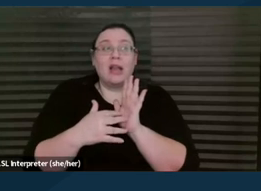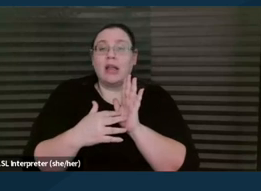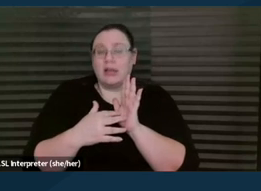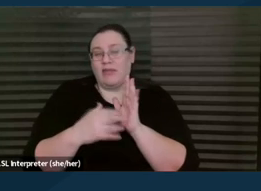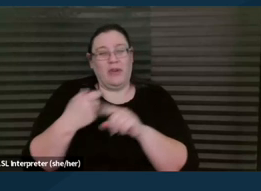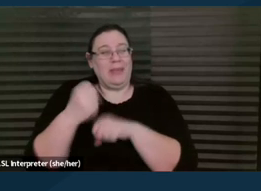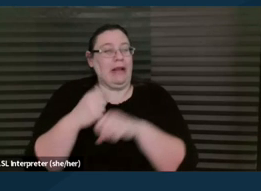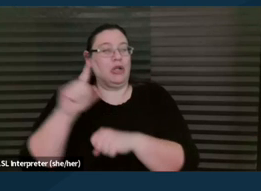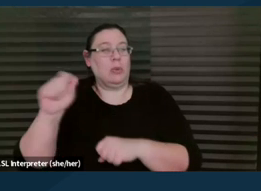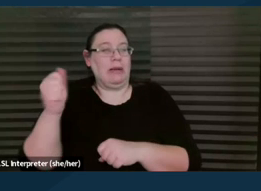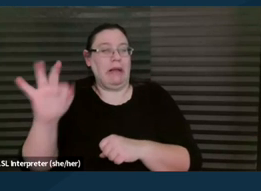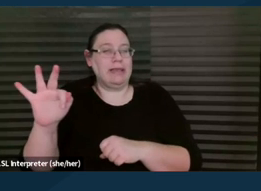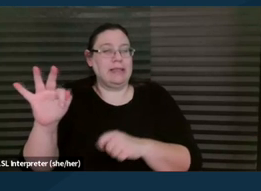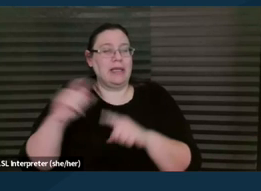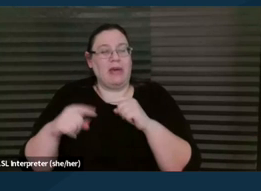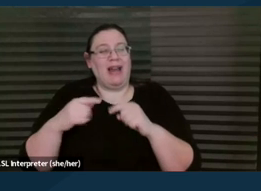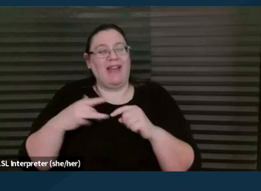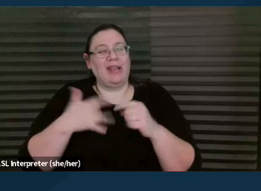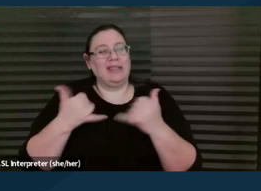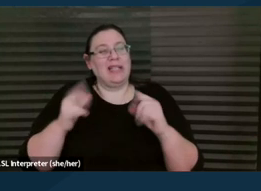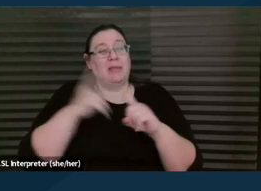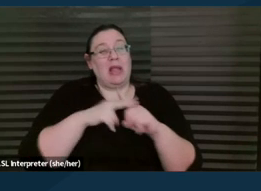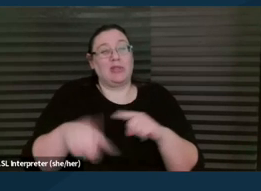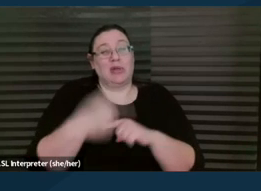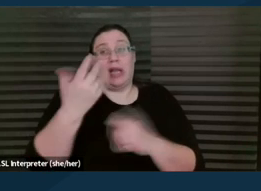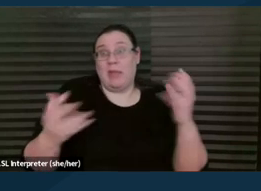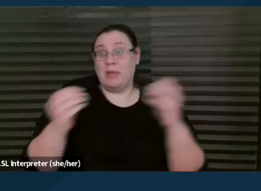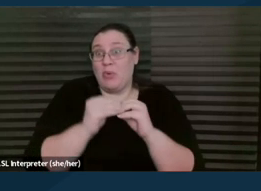but I think it's still applicable or even more so about more than half of Californians